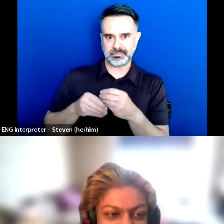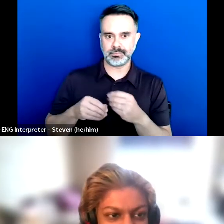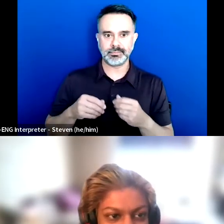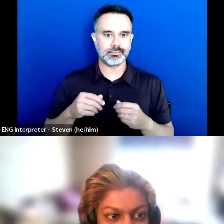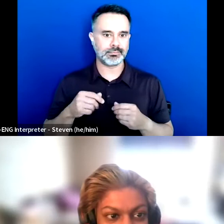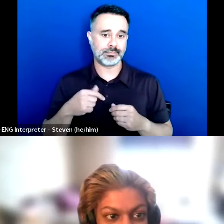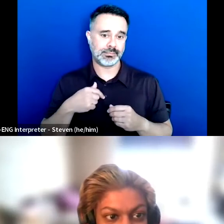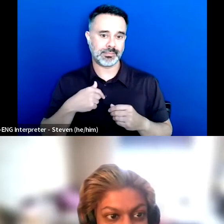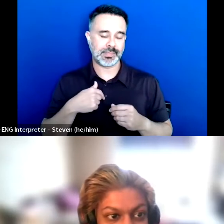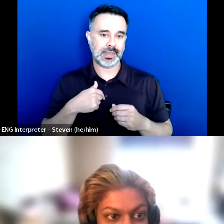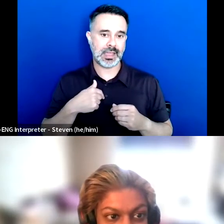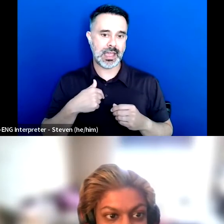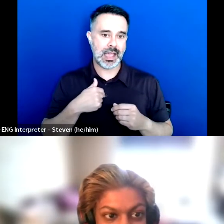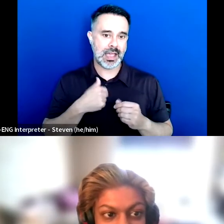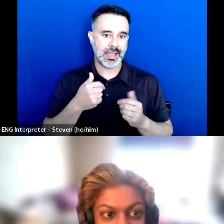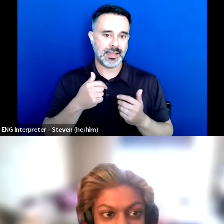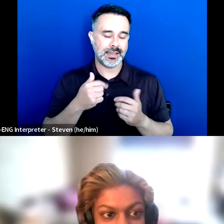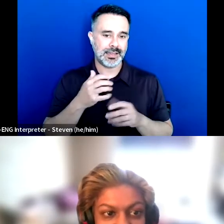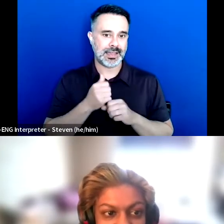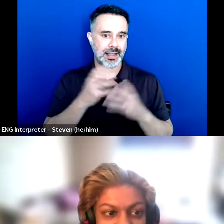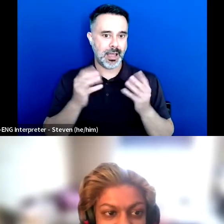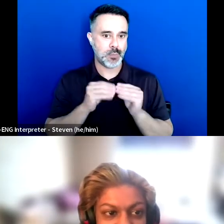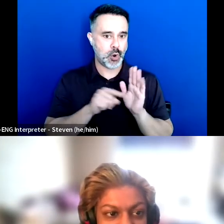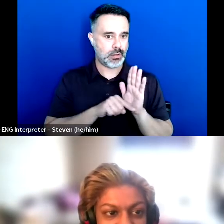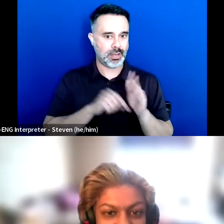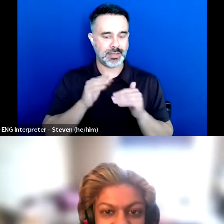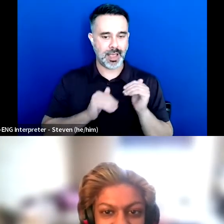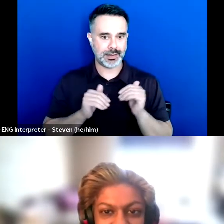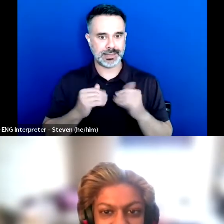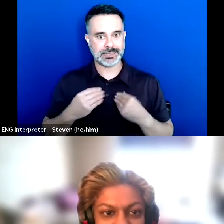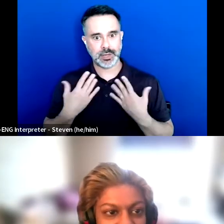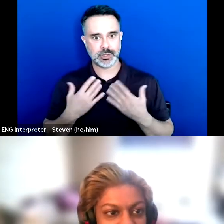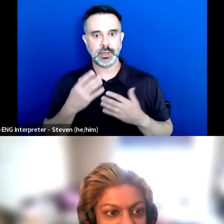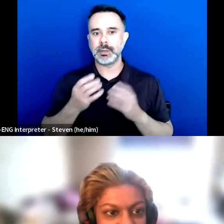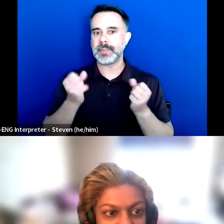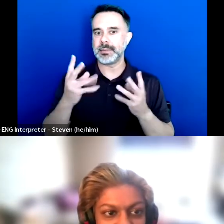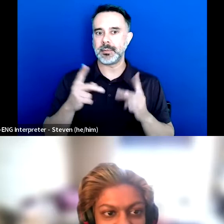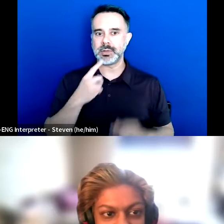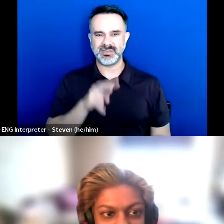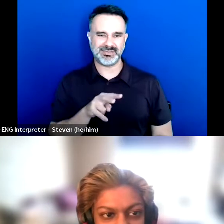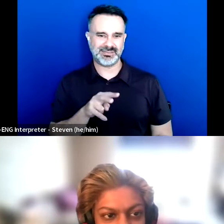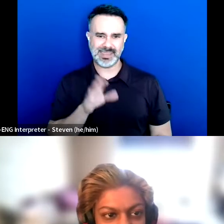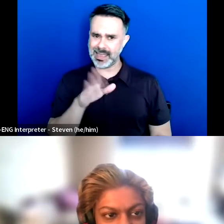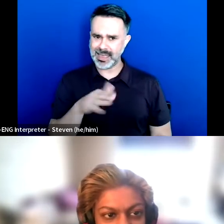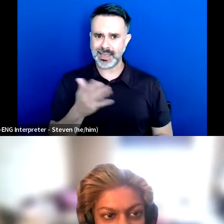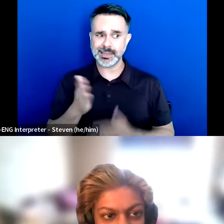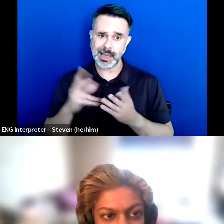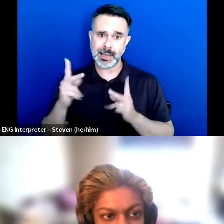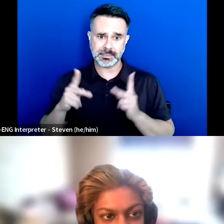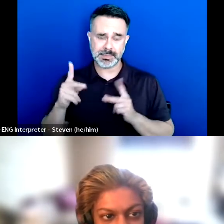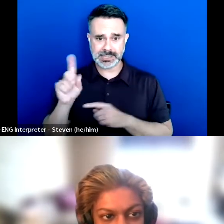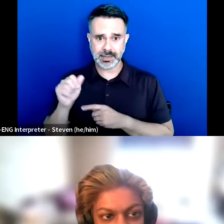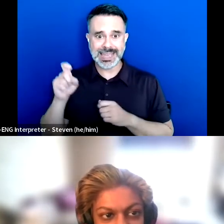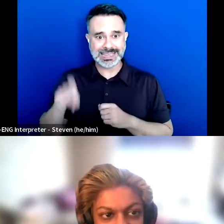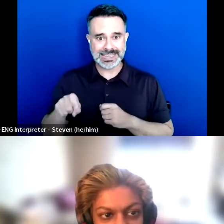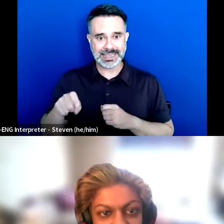Like people just annoyed at me being like hey, some disabled people need plastic straws.